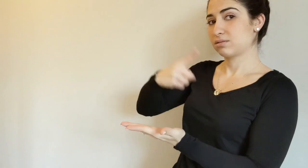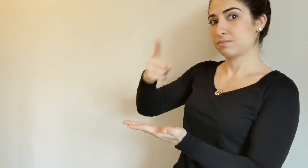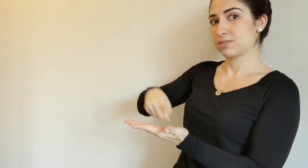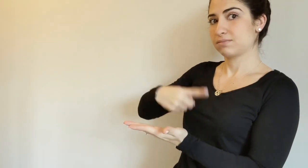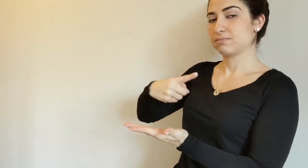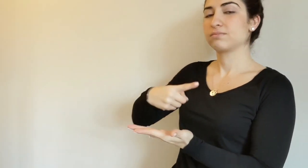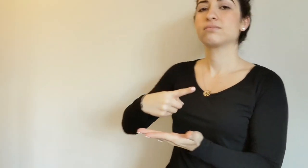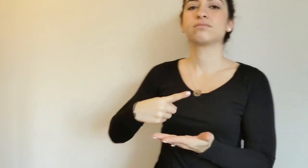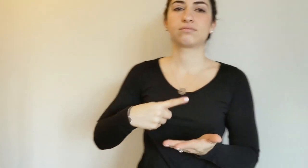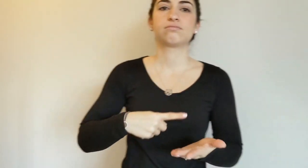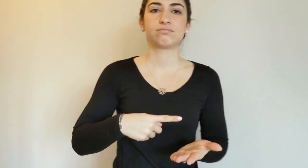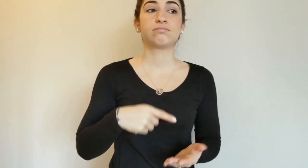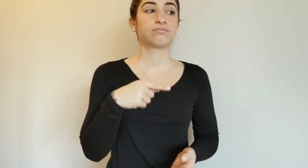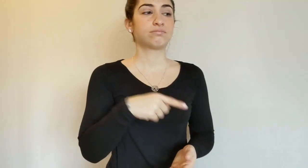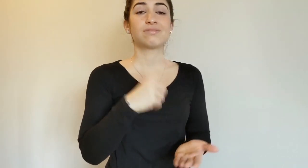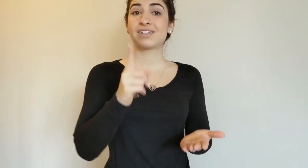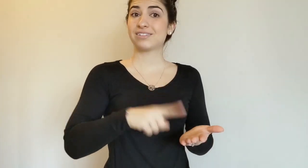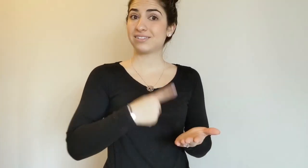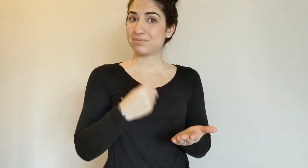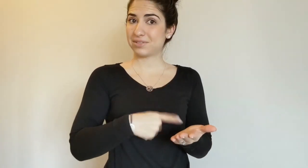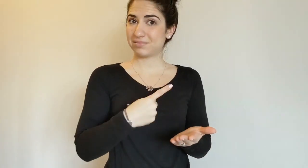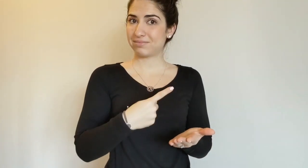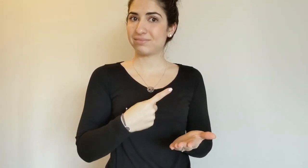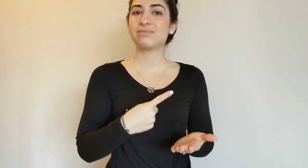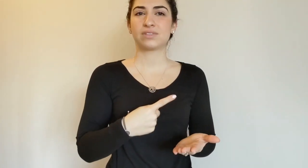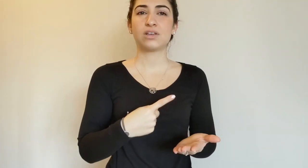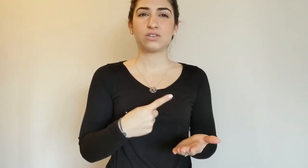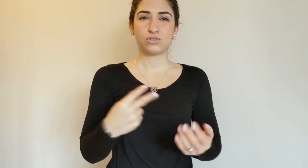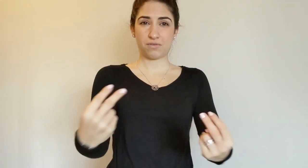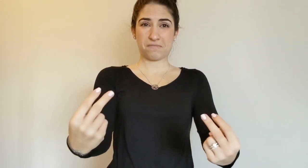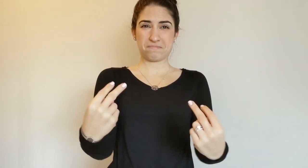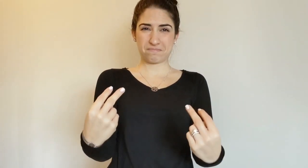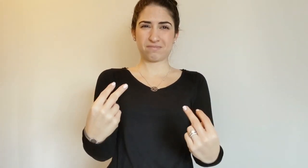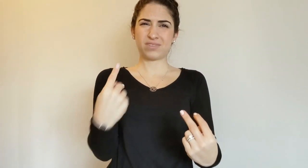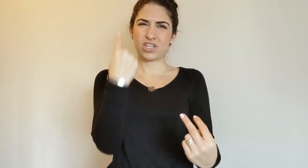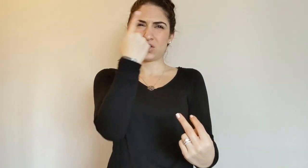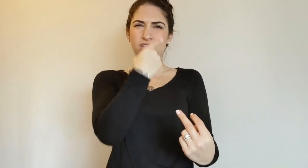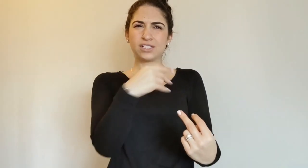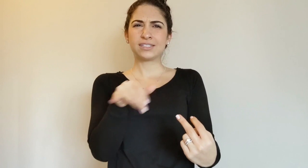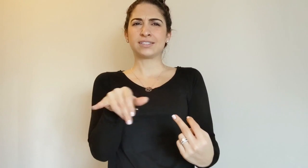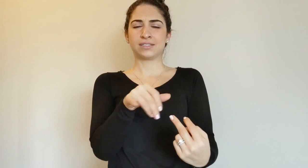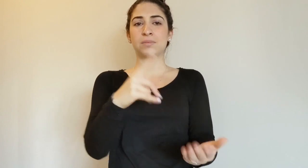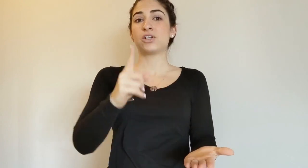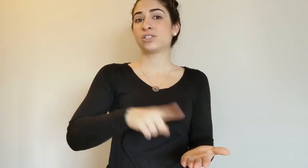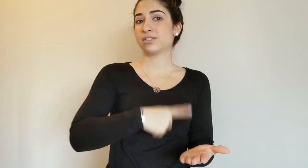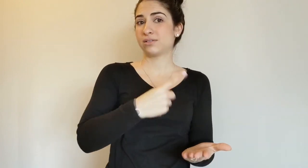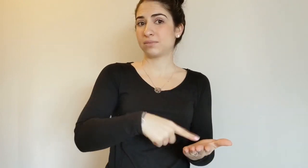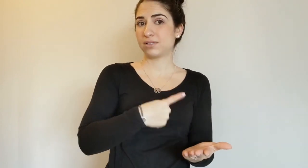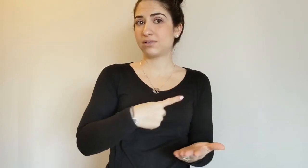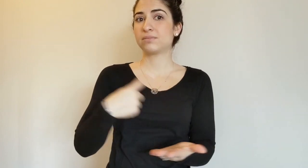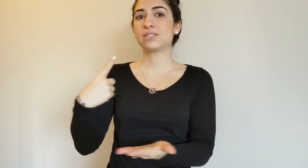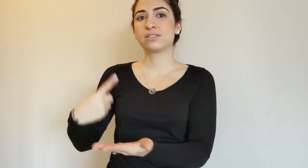SOMETIMES. SOMETIMES. So from head on, they look very similar.